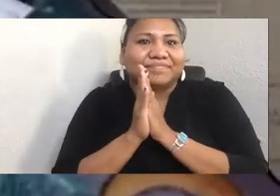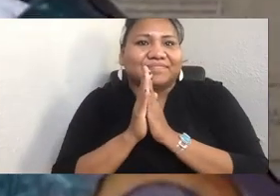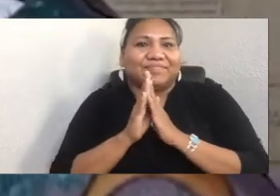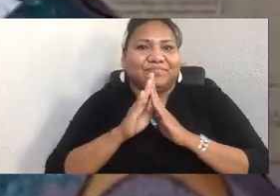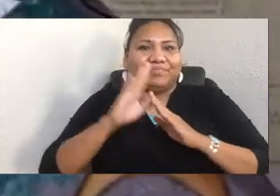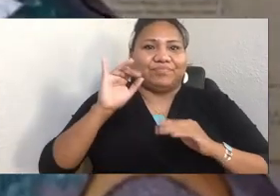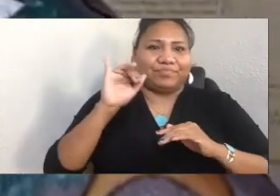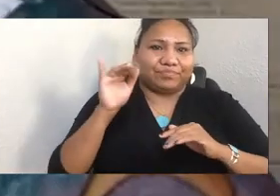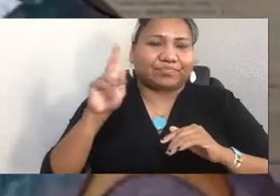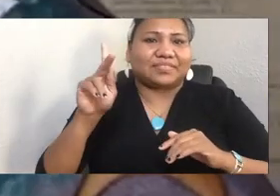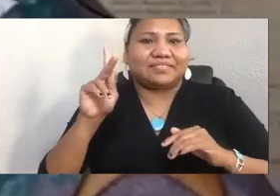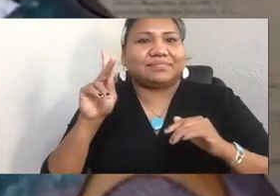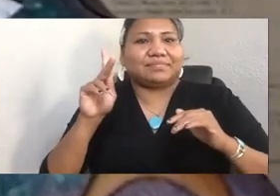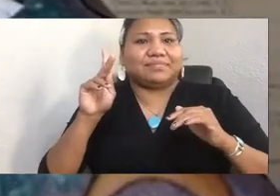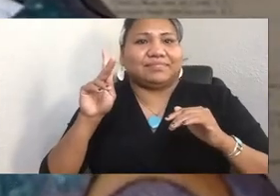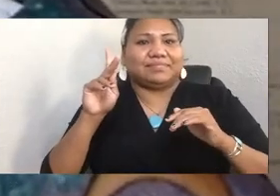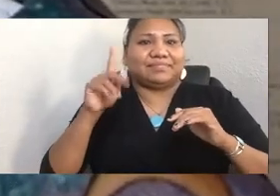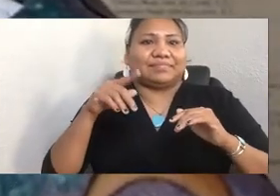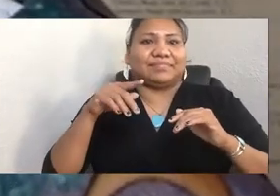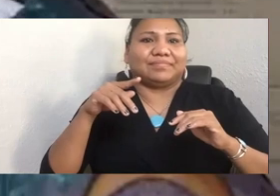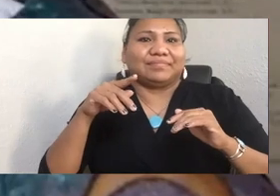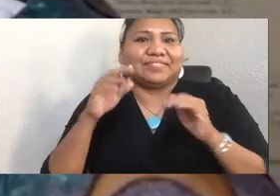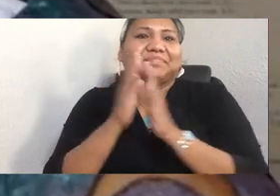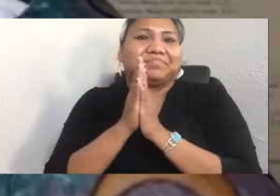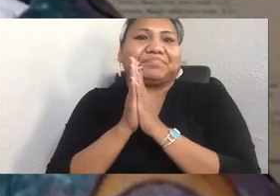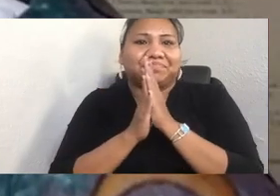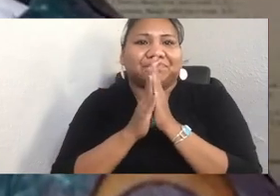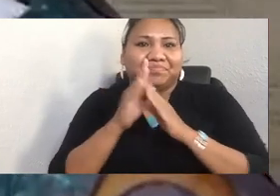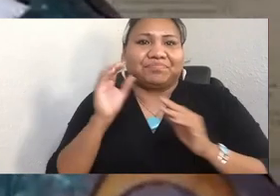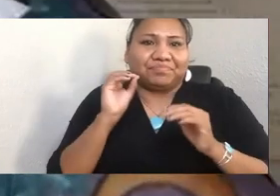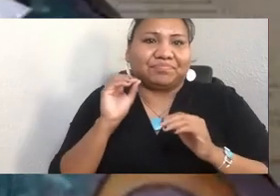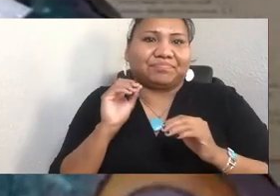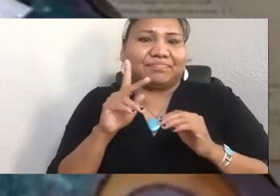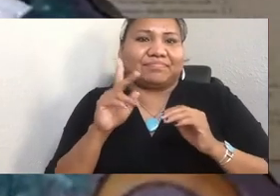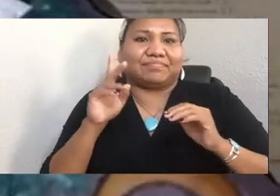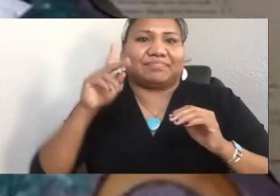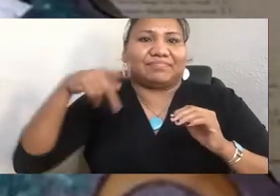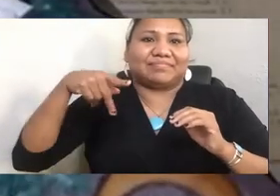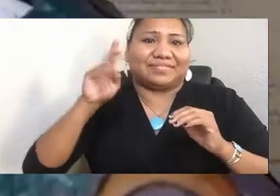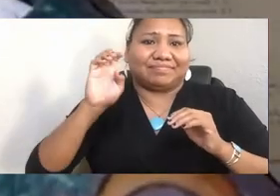Upper Skagit, Swallah, Swinomish, Paiute, Purepecha Nation.